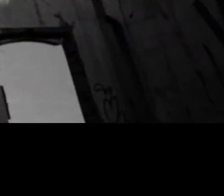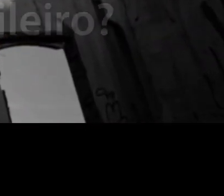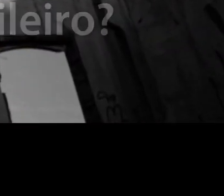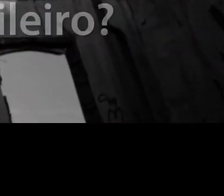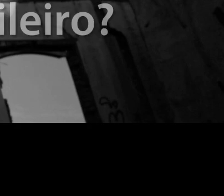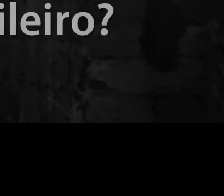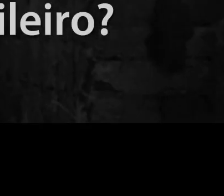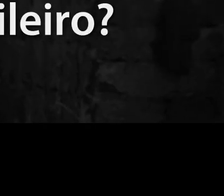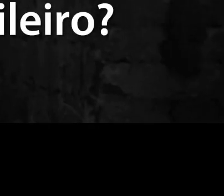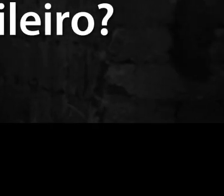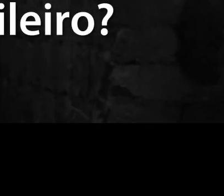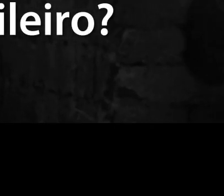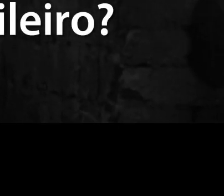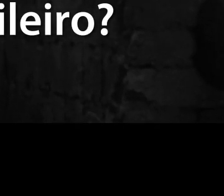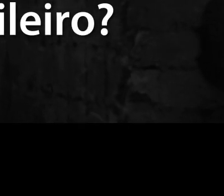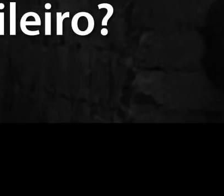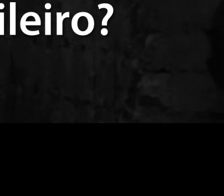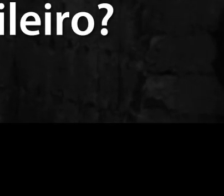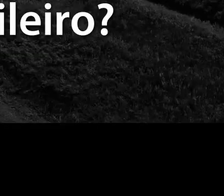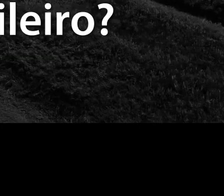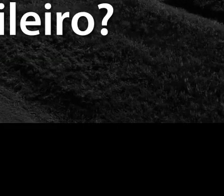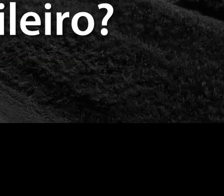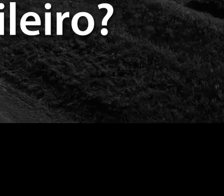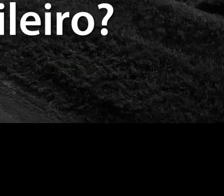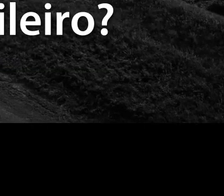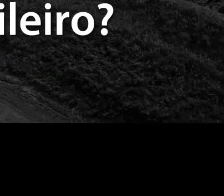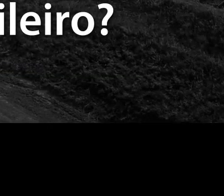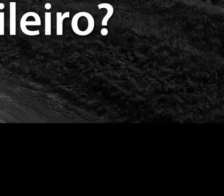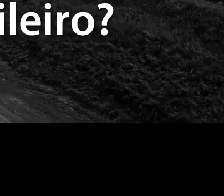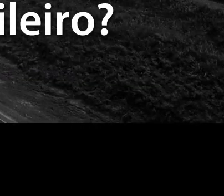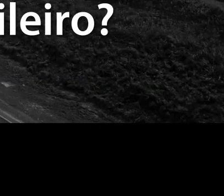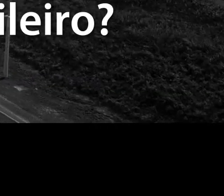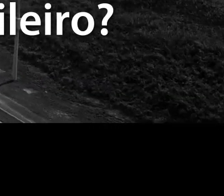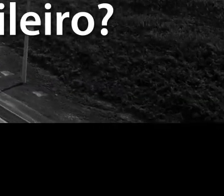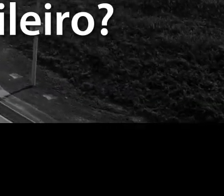Episode 5 "What is being Brazilian?"